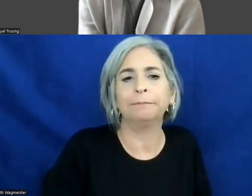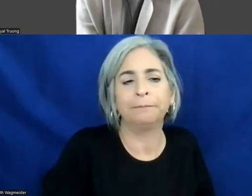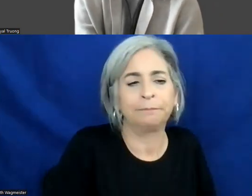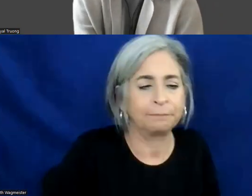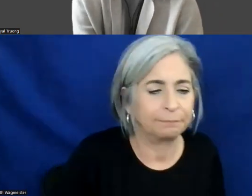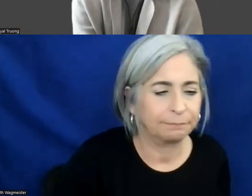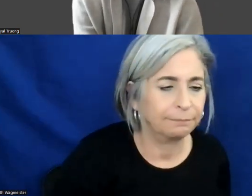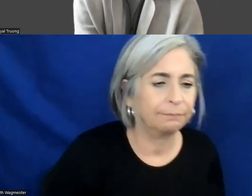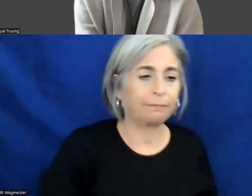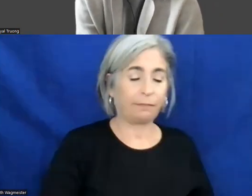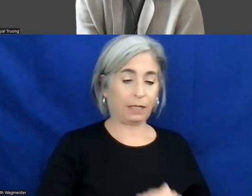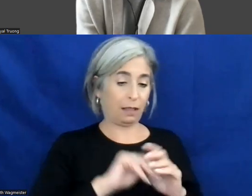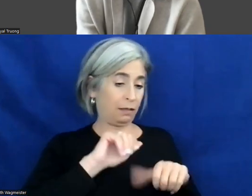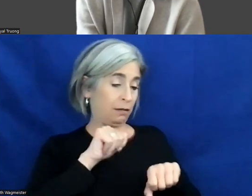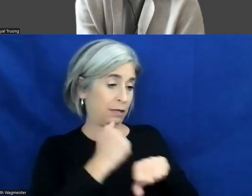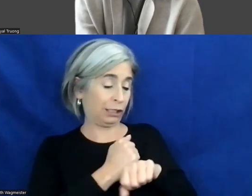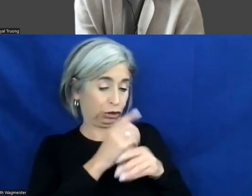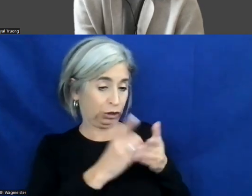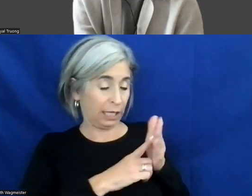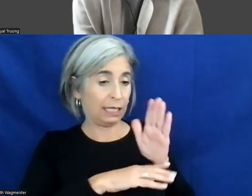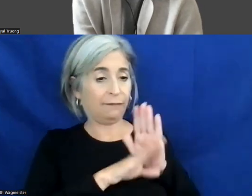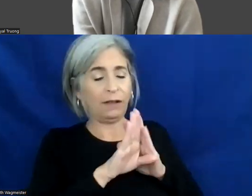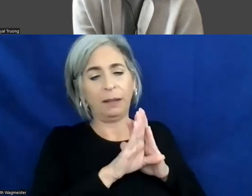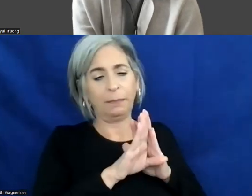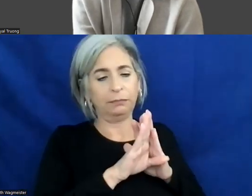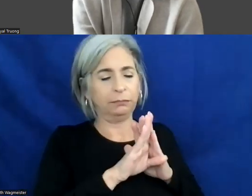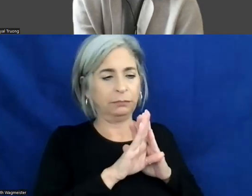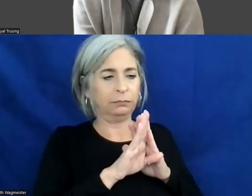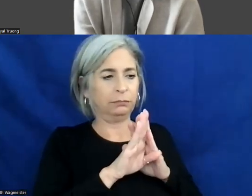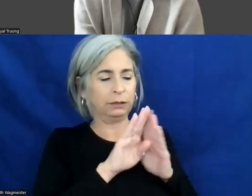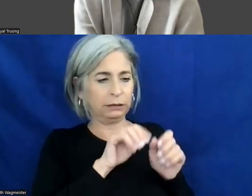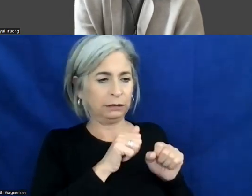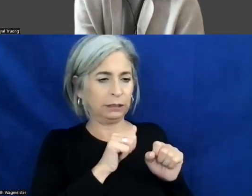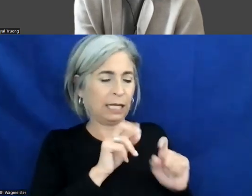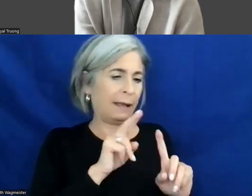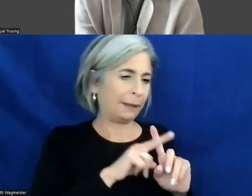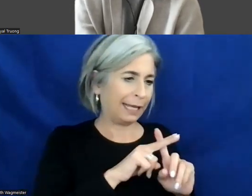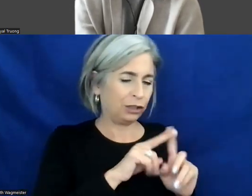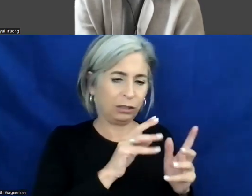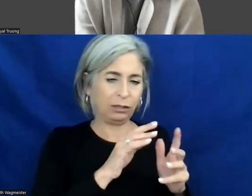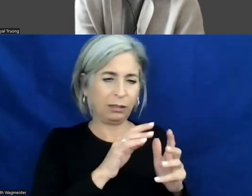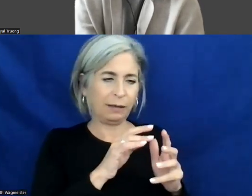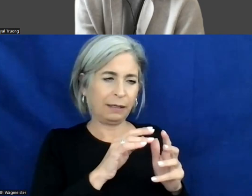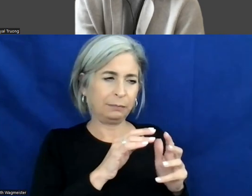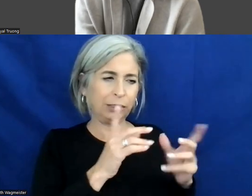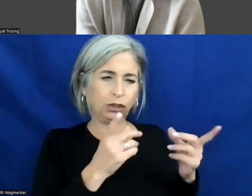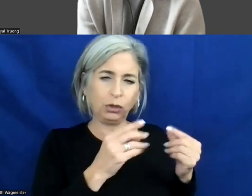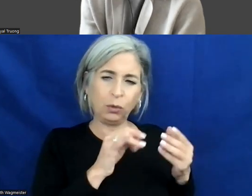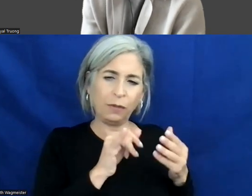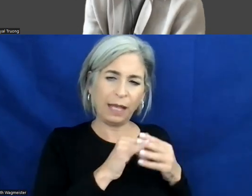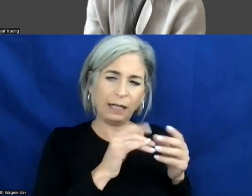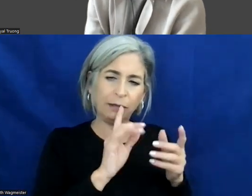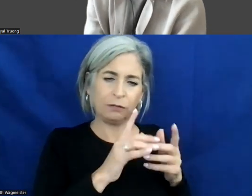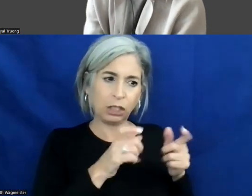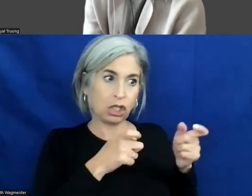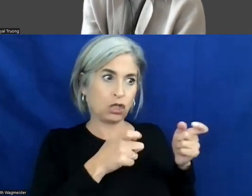Initial design development and implementation tend to be done in a relatively controlled fashion,